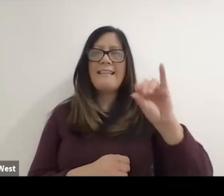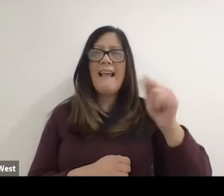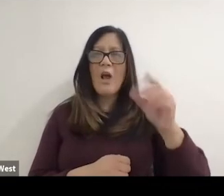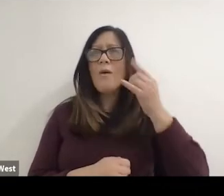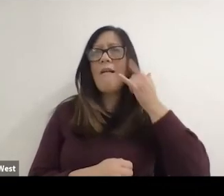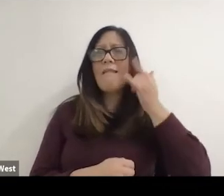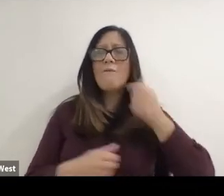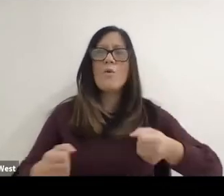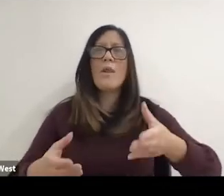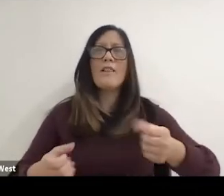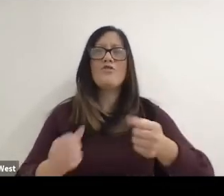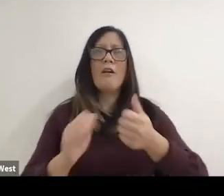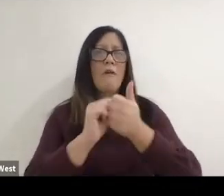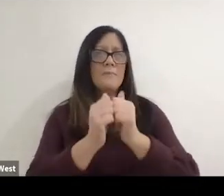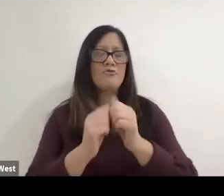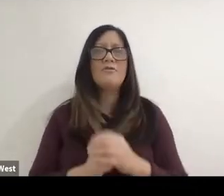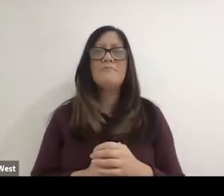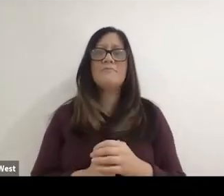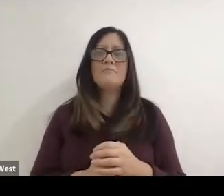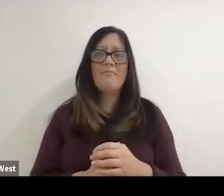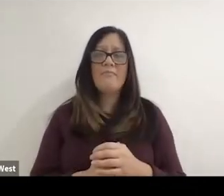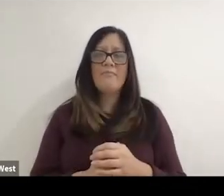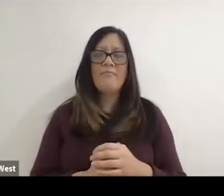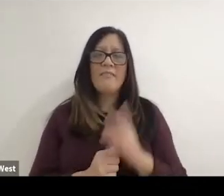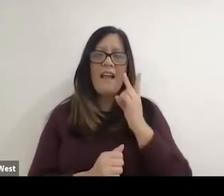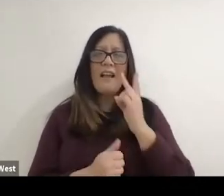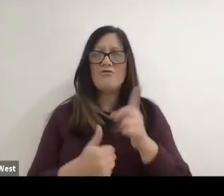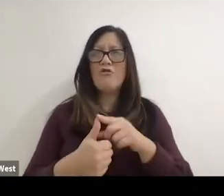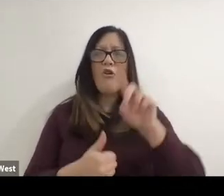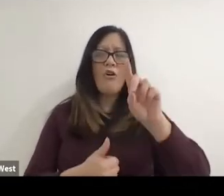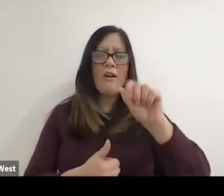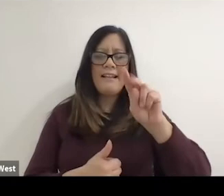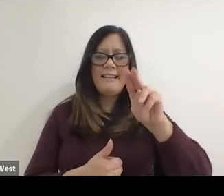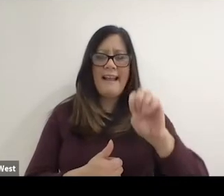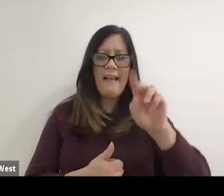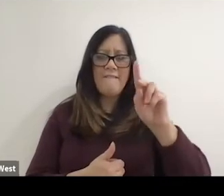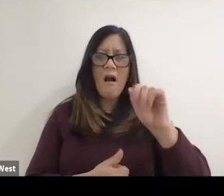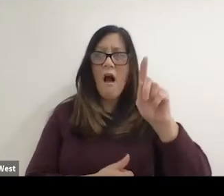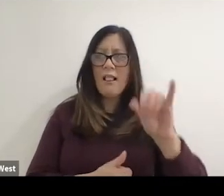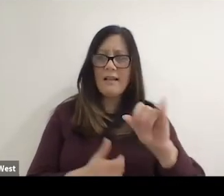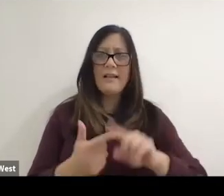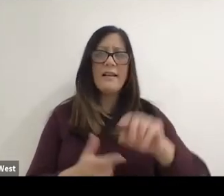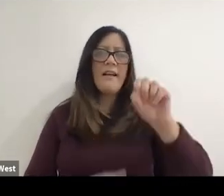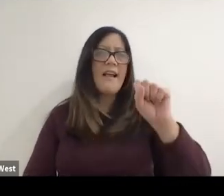games and it was there that I saw Dave Kiley and Steve Scott race was very small